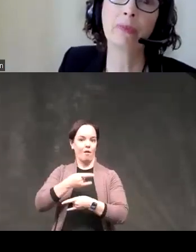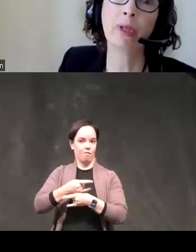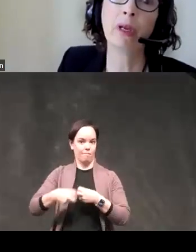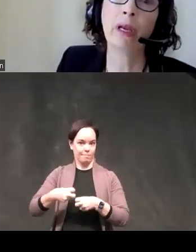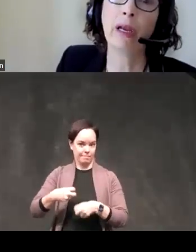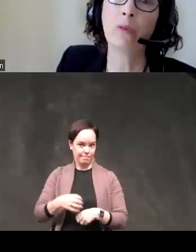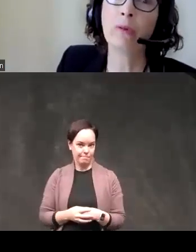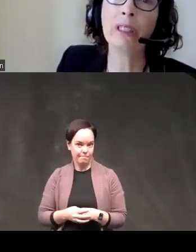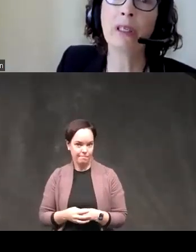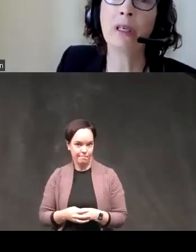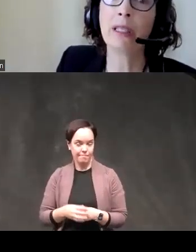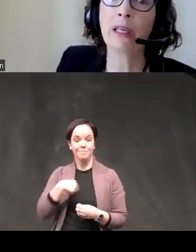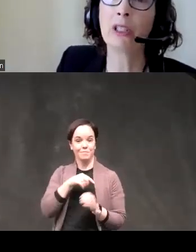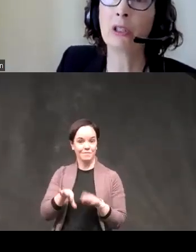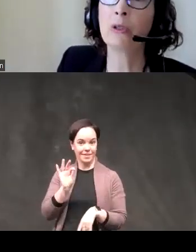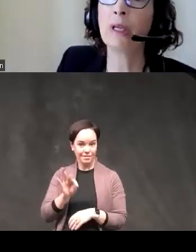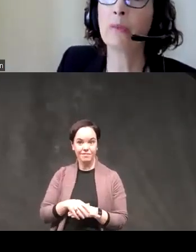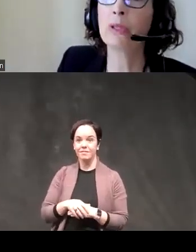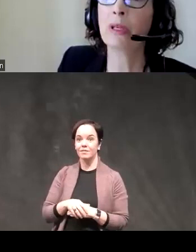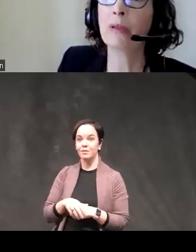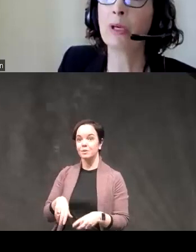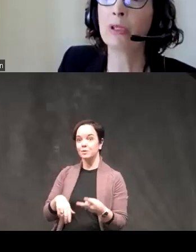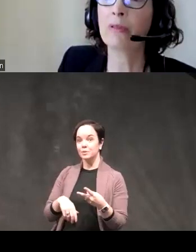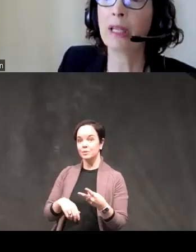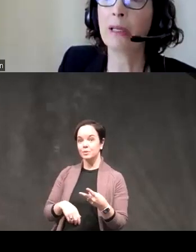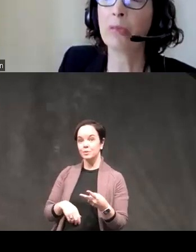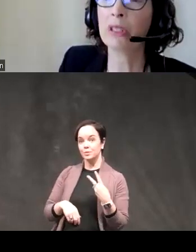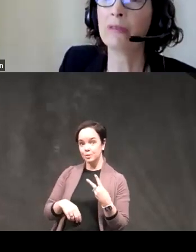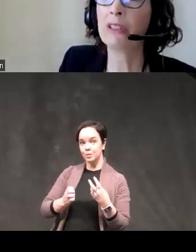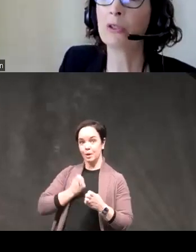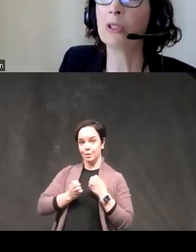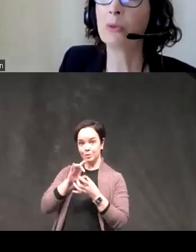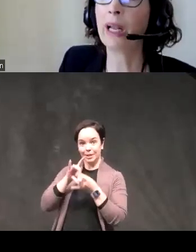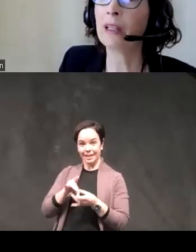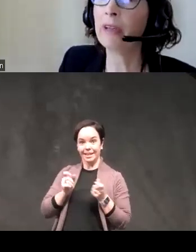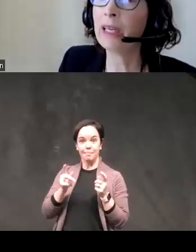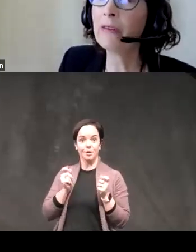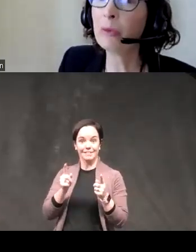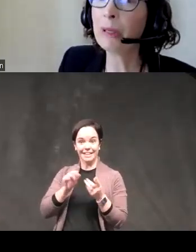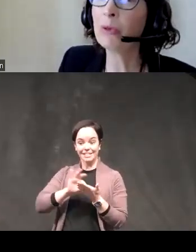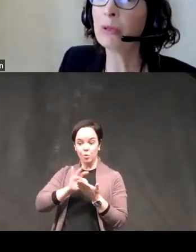and what we saw is that our two emotion related impulsivity scores were elevated for people with